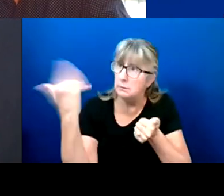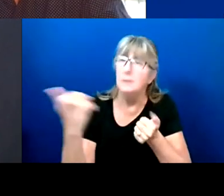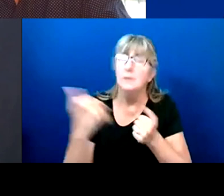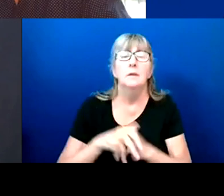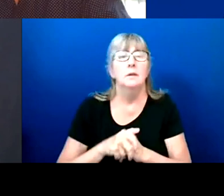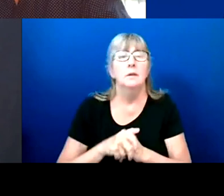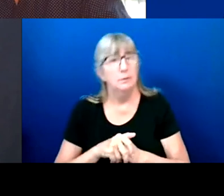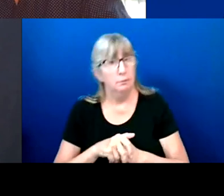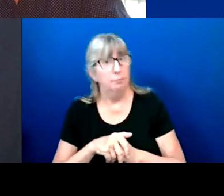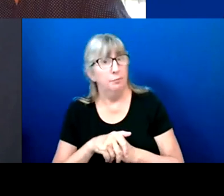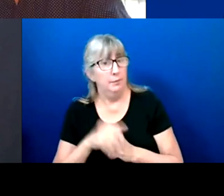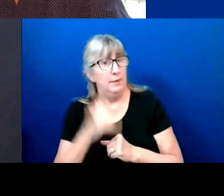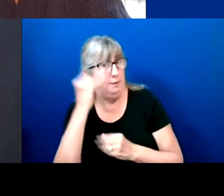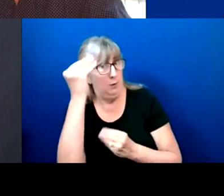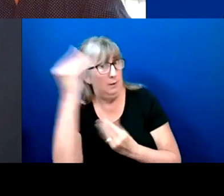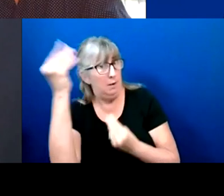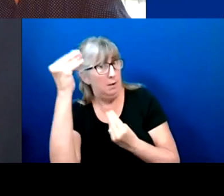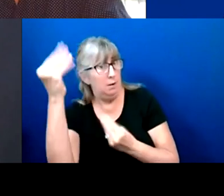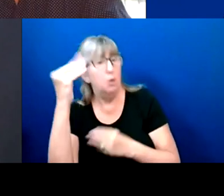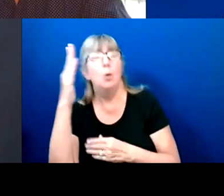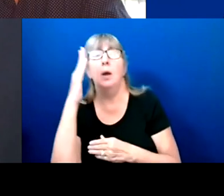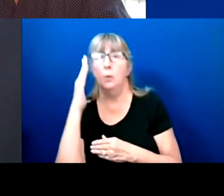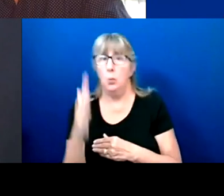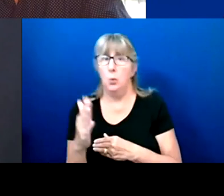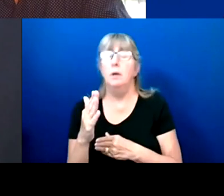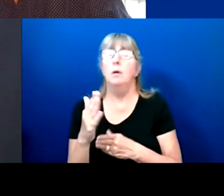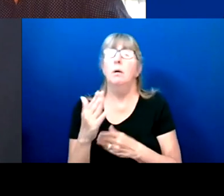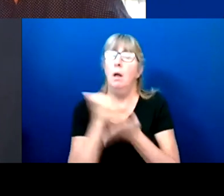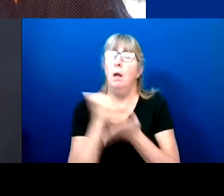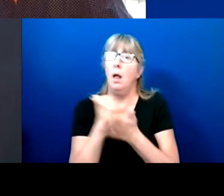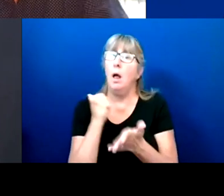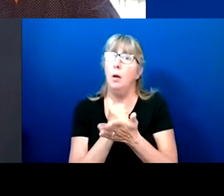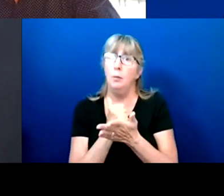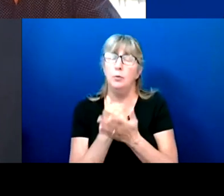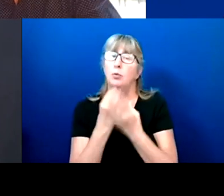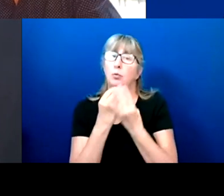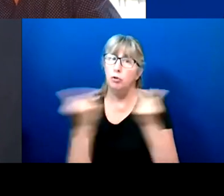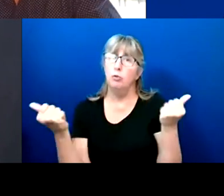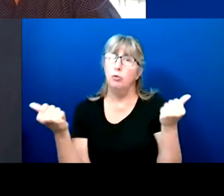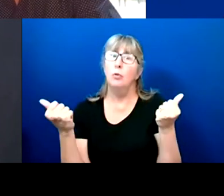Senate, then that would really get rid of a lot of the unfair practices, i.e., the keeping